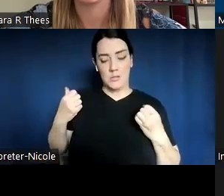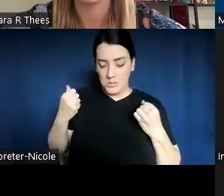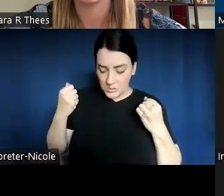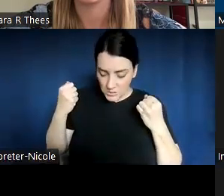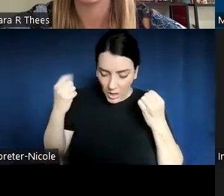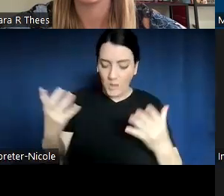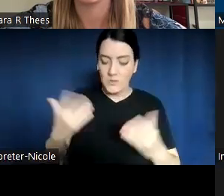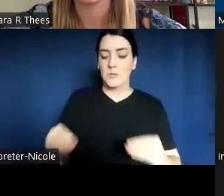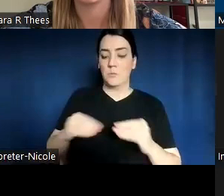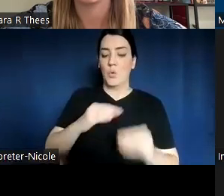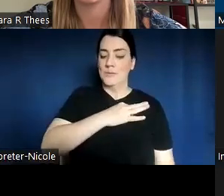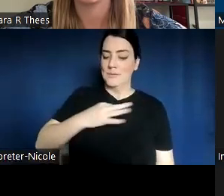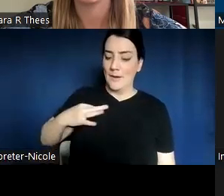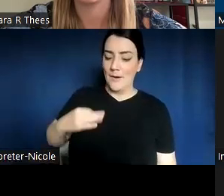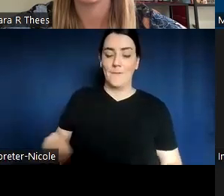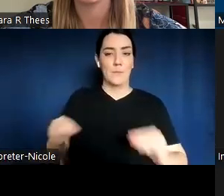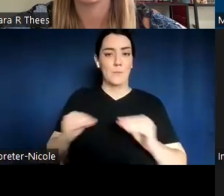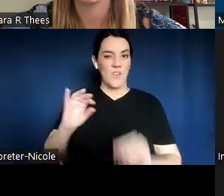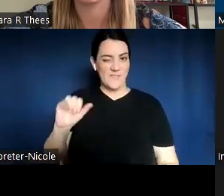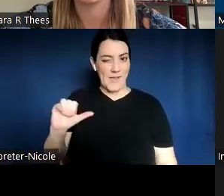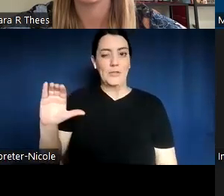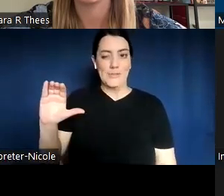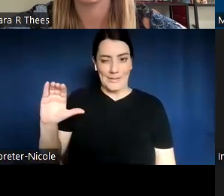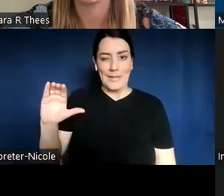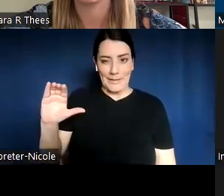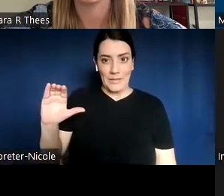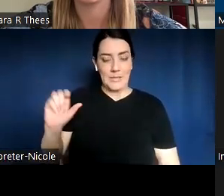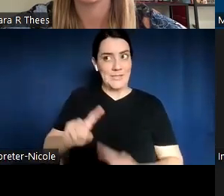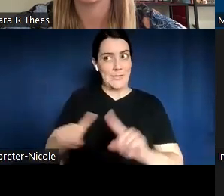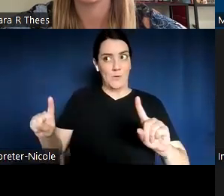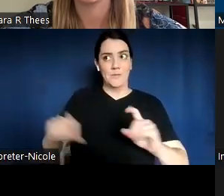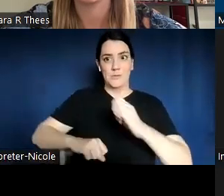They had a completely different structure, but they also had a completely similar set